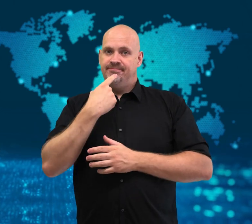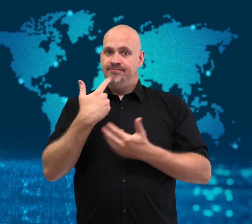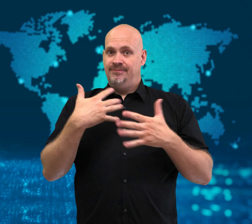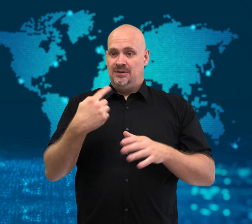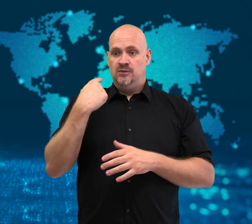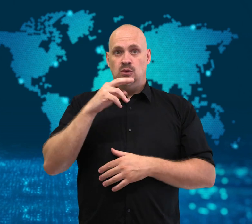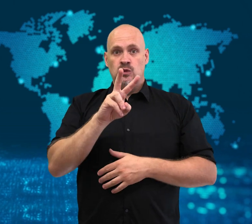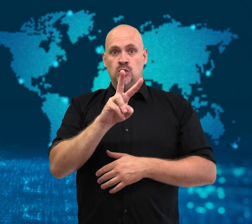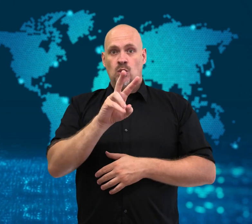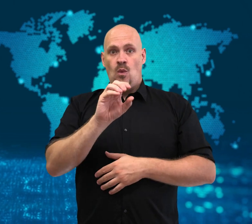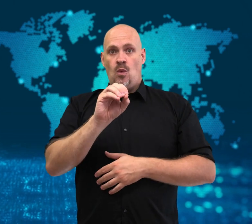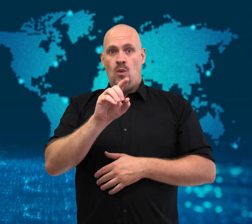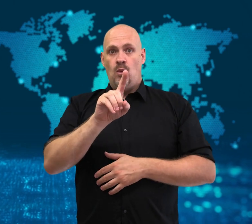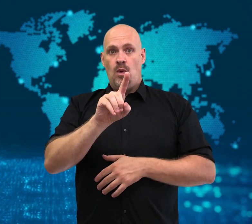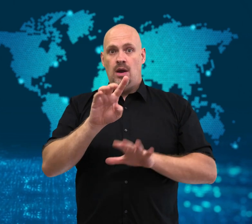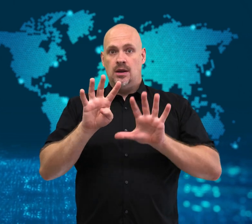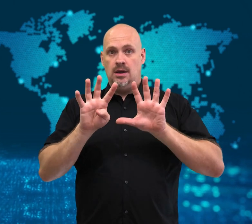In 2019,